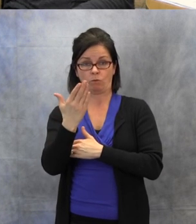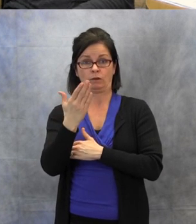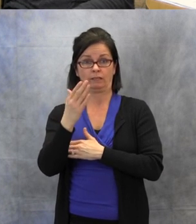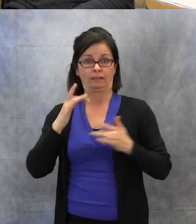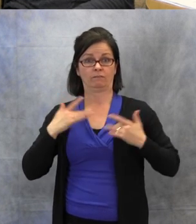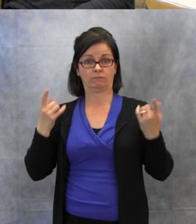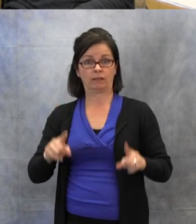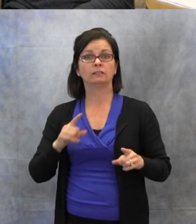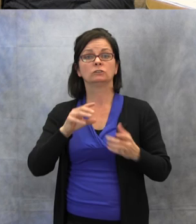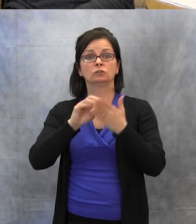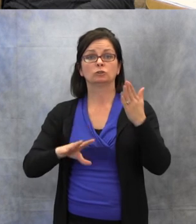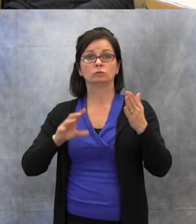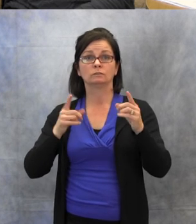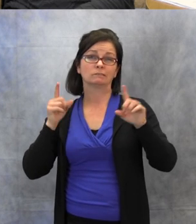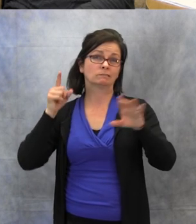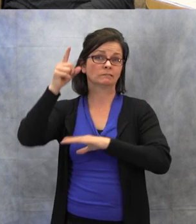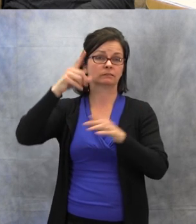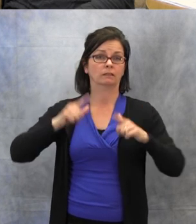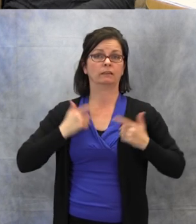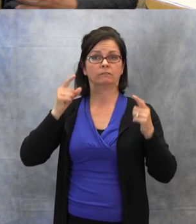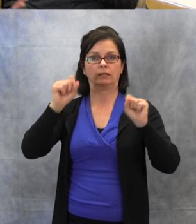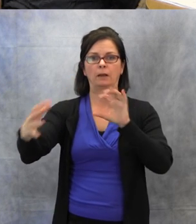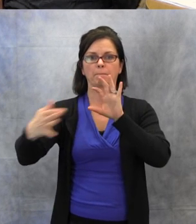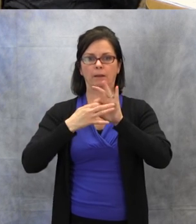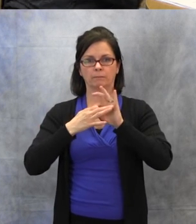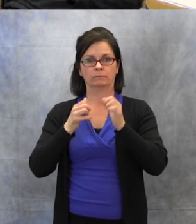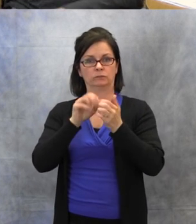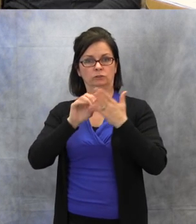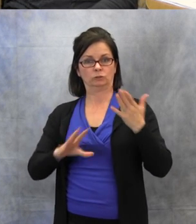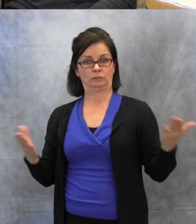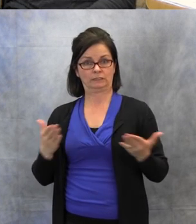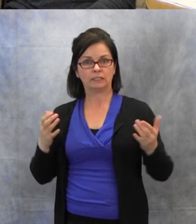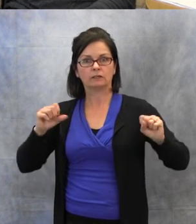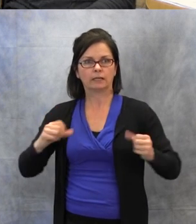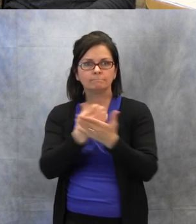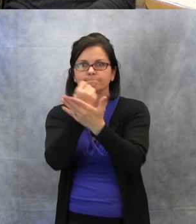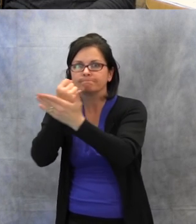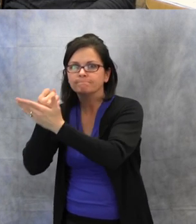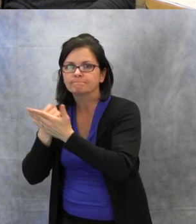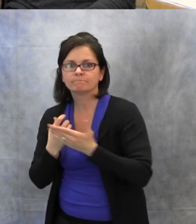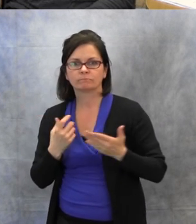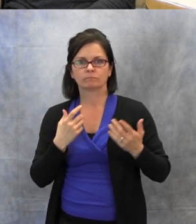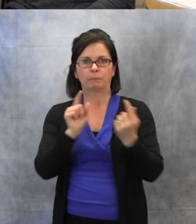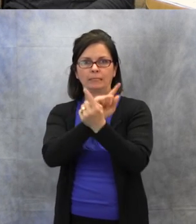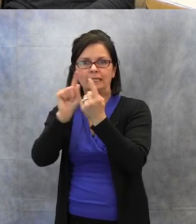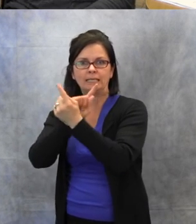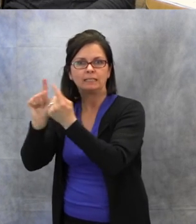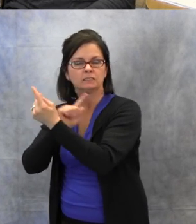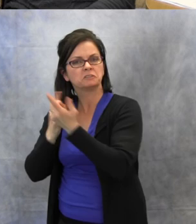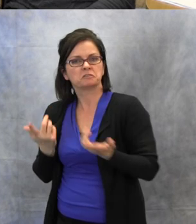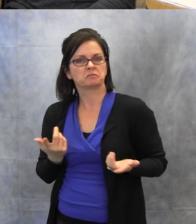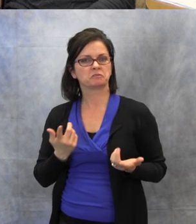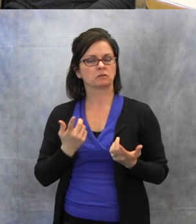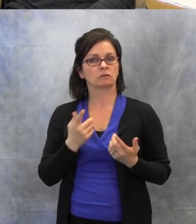and meet. So think of those. There is community events with Deaf and hard of hearing people.